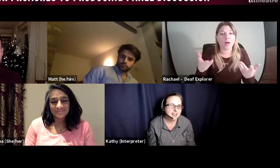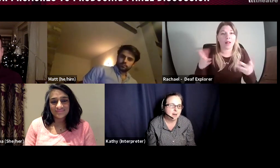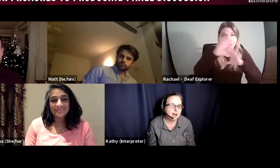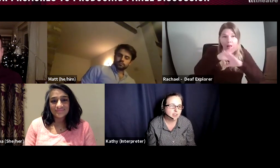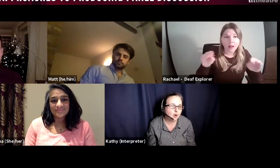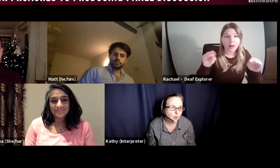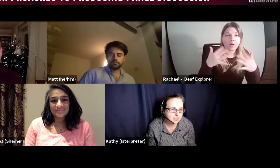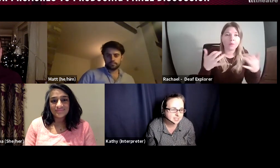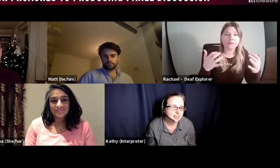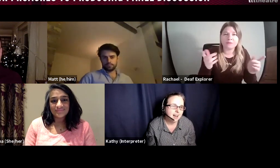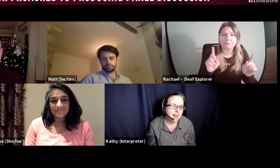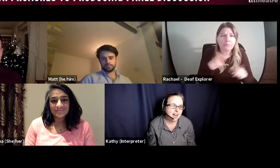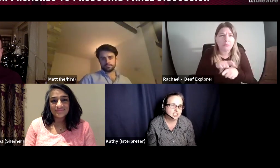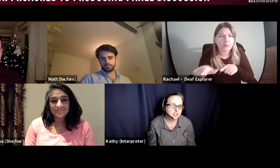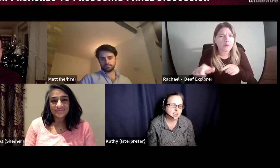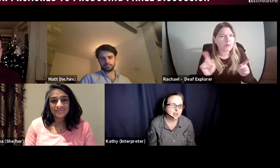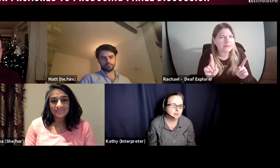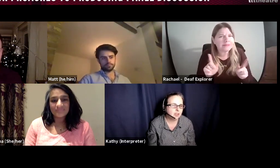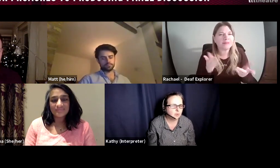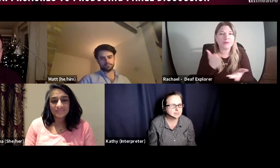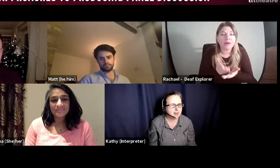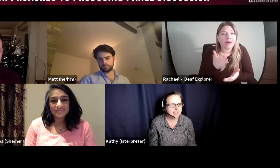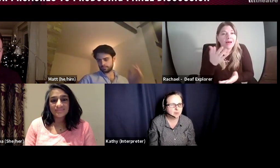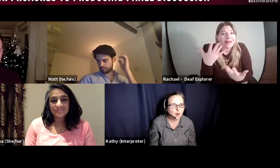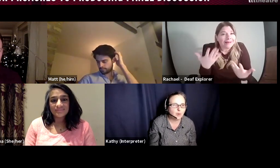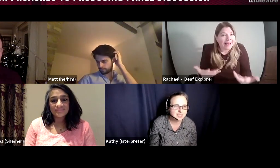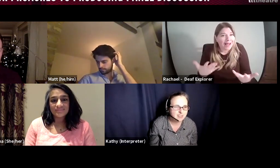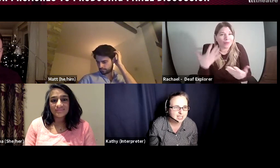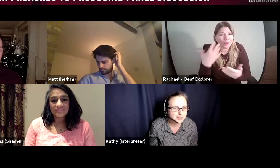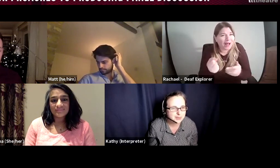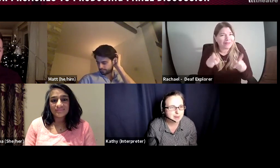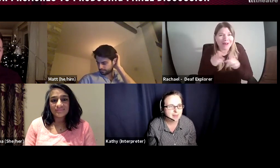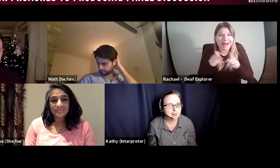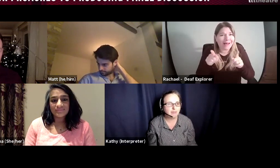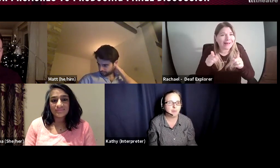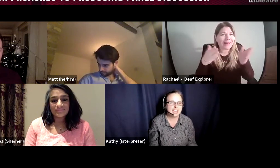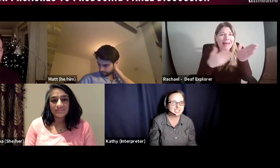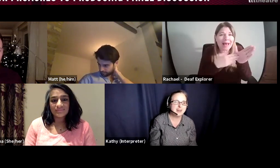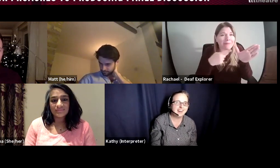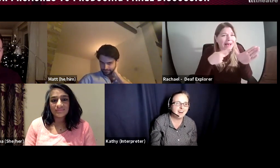about the course, the audience might think what course? We talked about that before we went live.